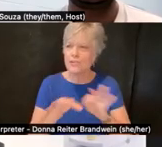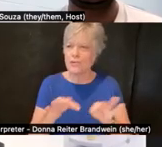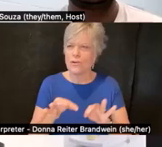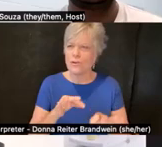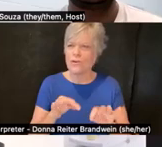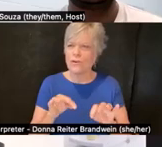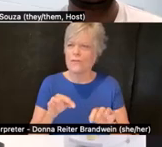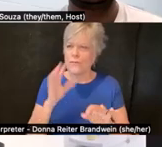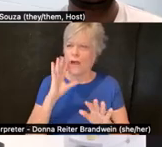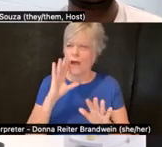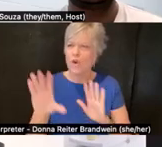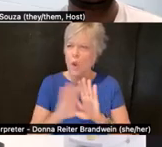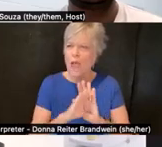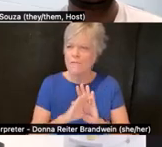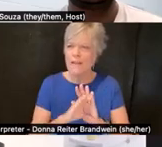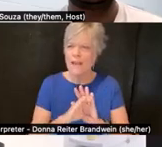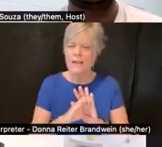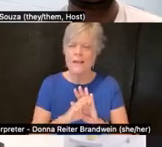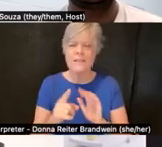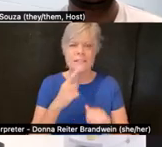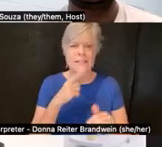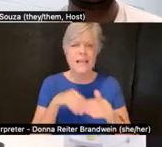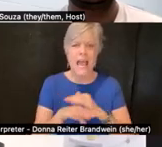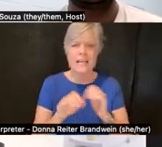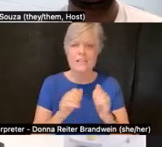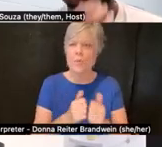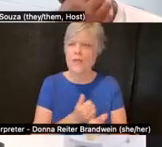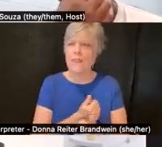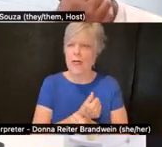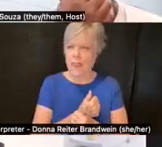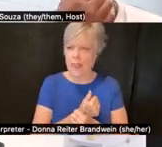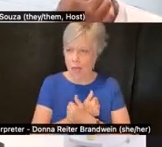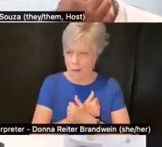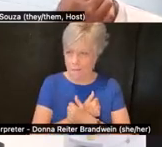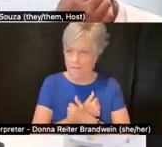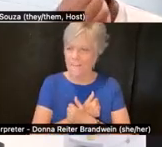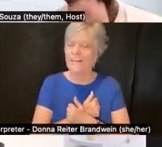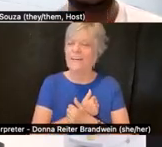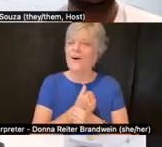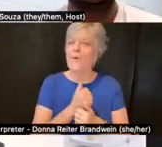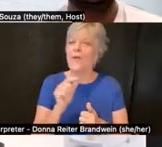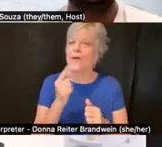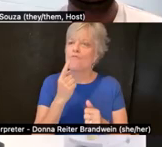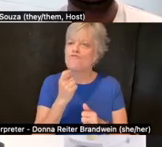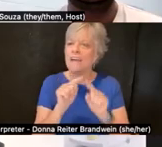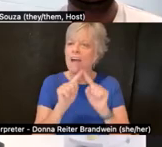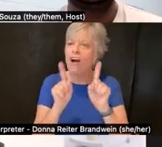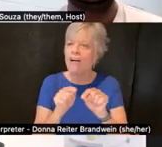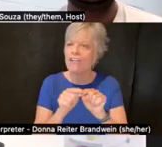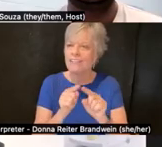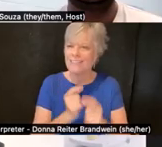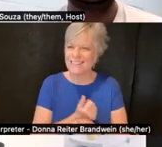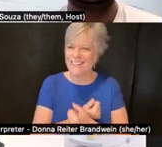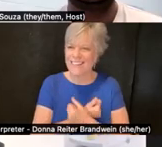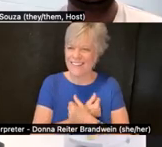that reads "Access is Love" with a red heart as the O in love. And there are actions and resources and readings